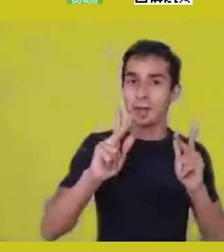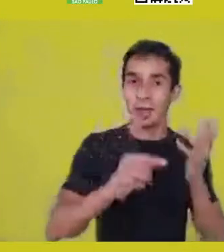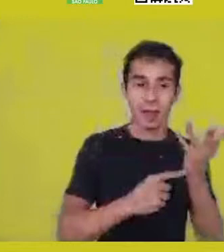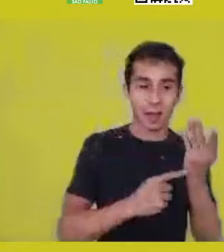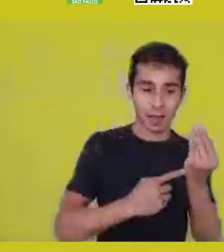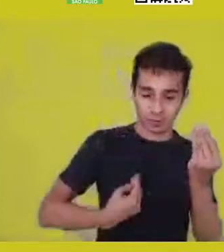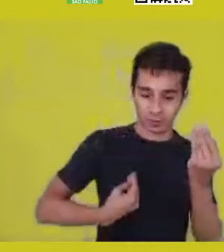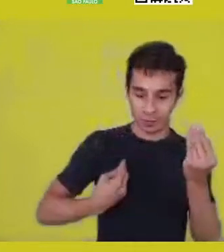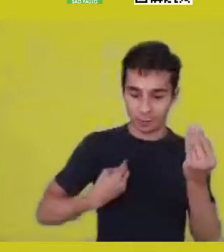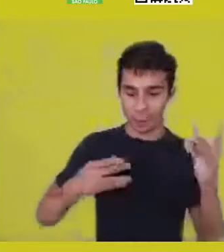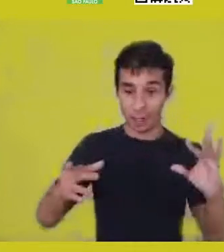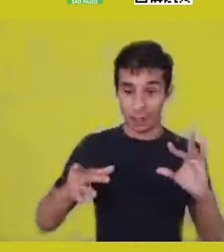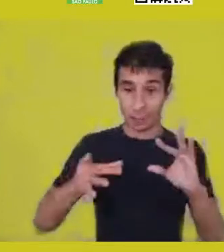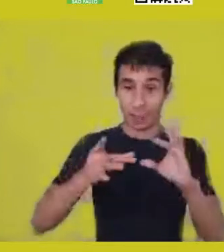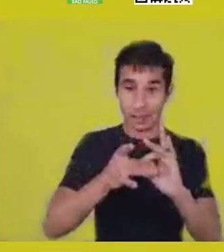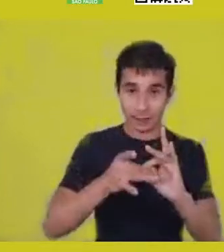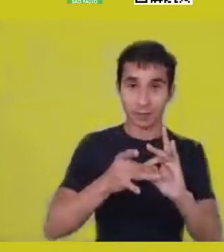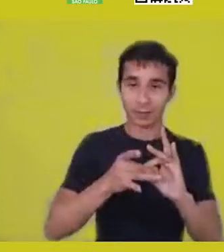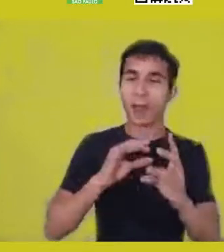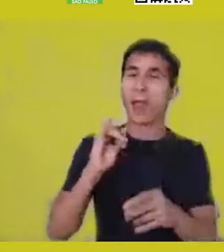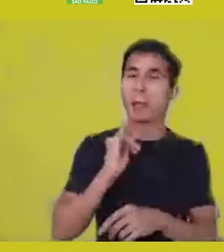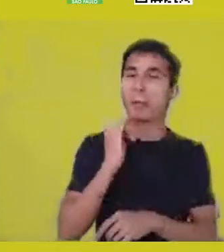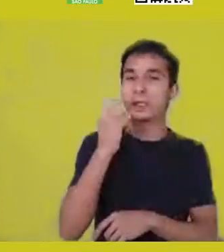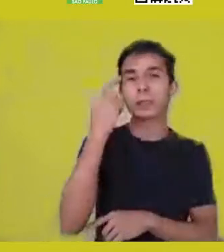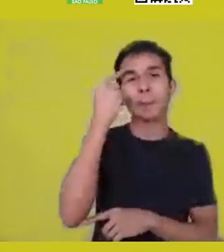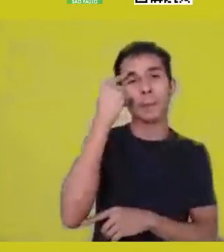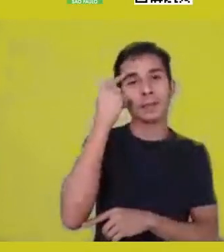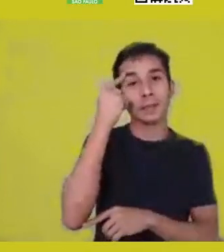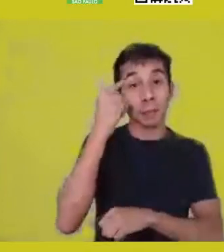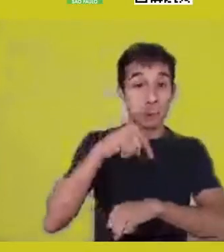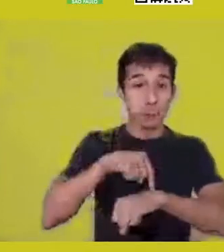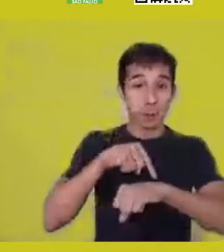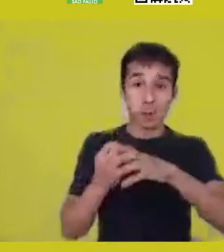we almost always associate them with it, and you could talk about them.